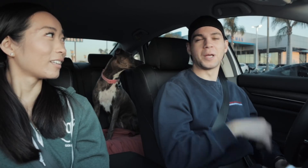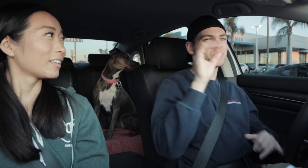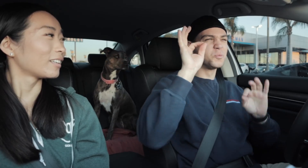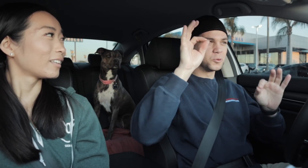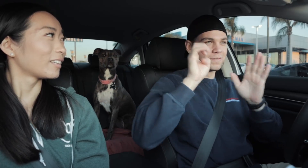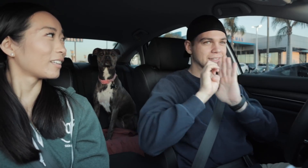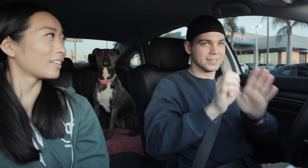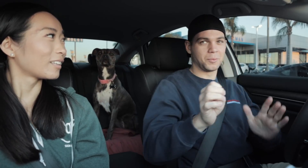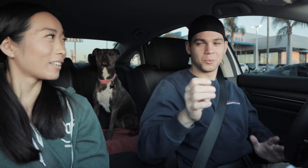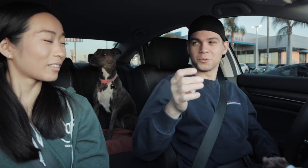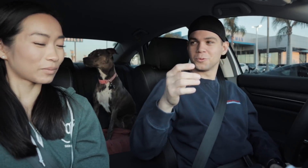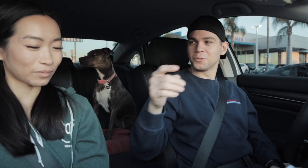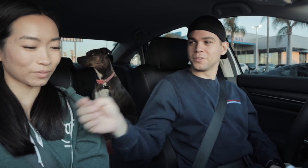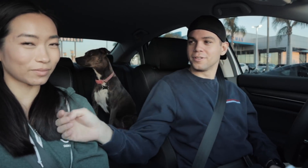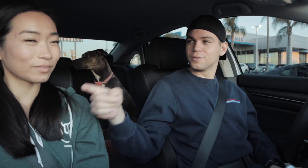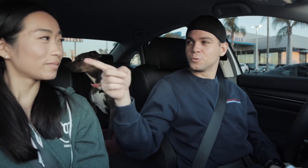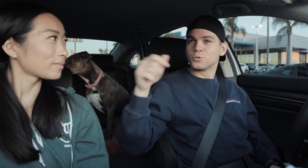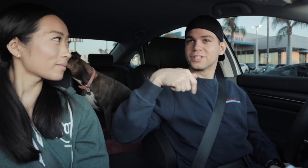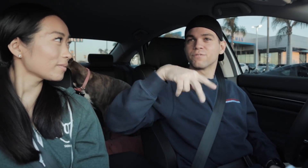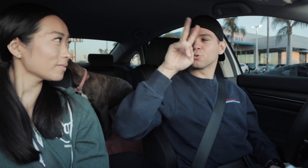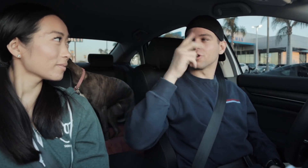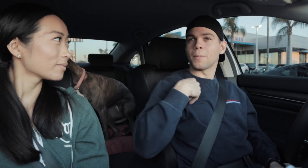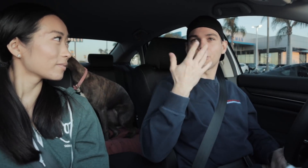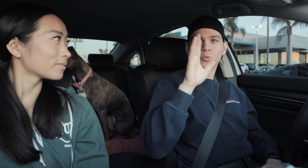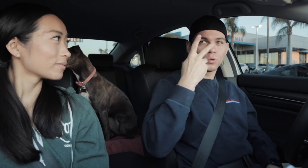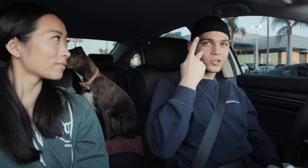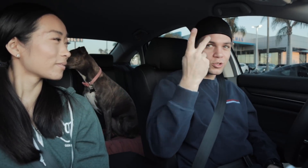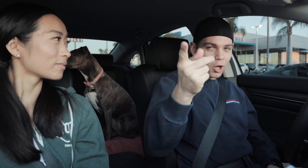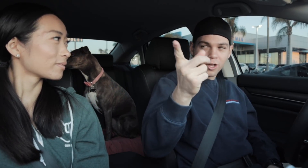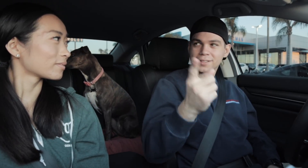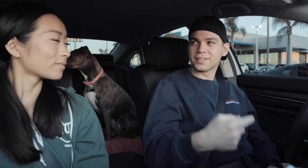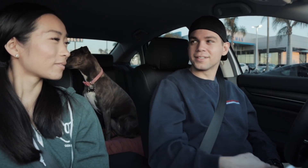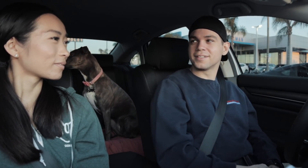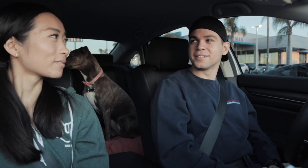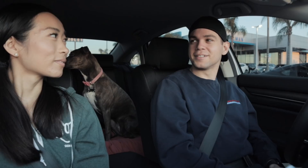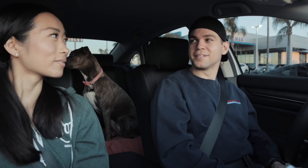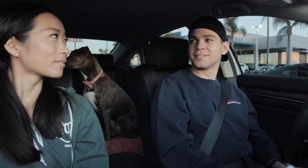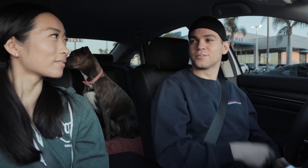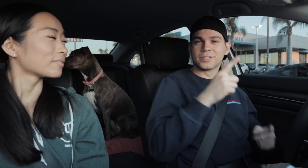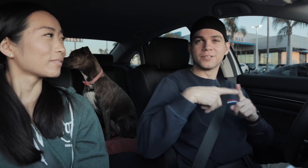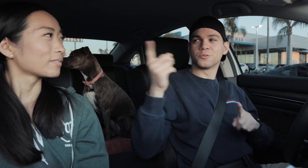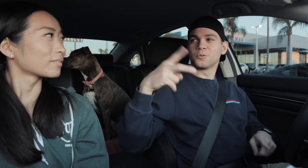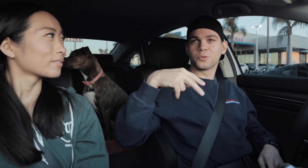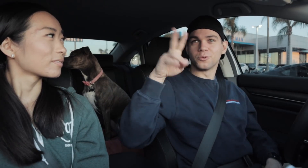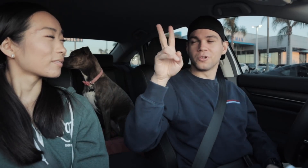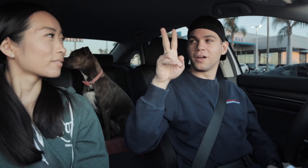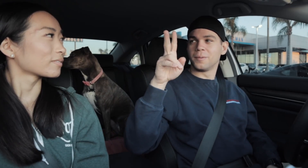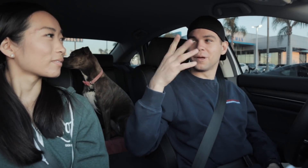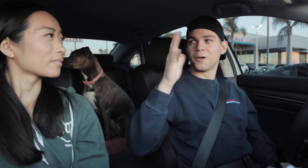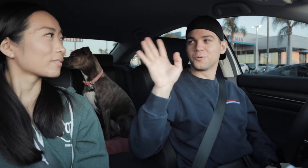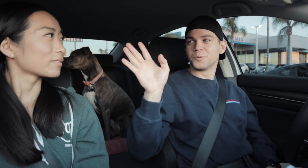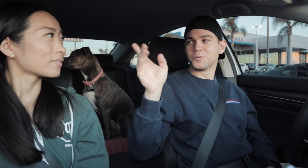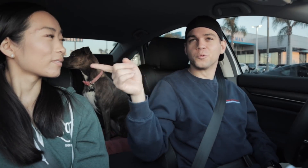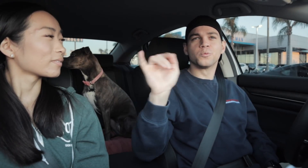R: Perfect example You weren't even looking up but I already saw it When you looked up, I don't know